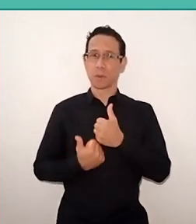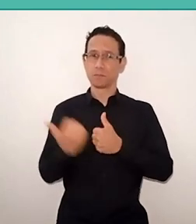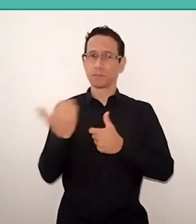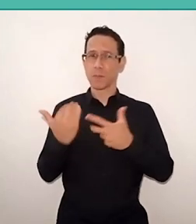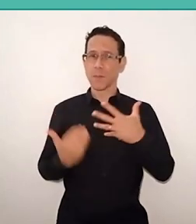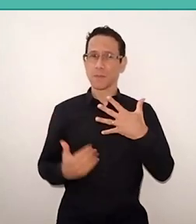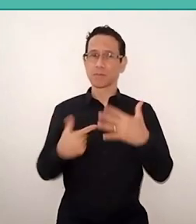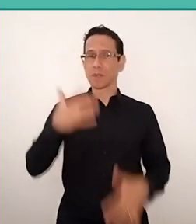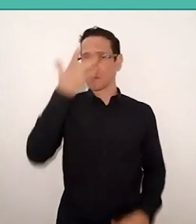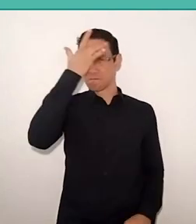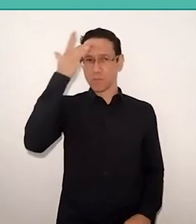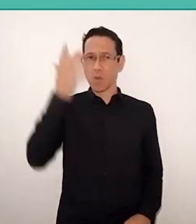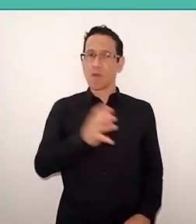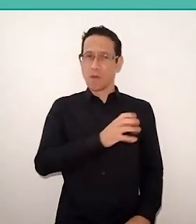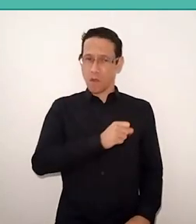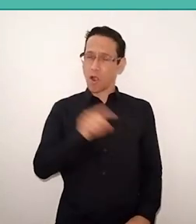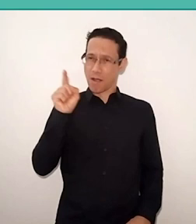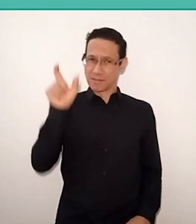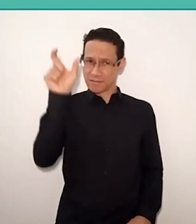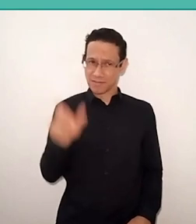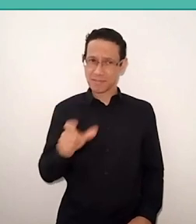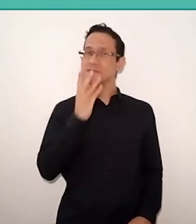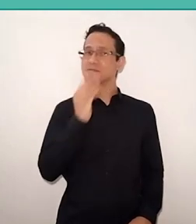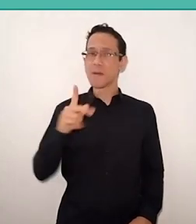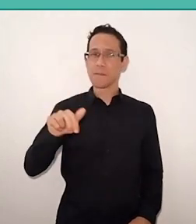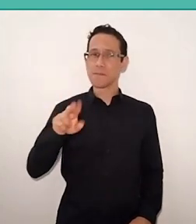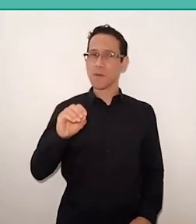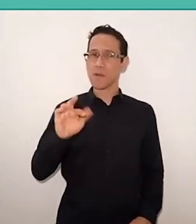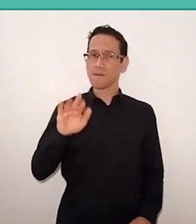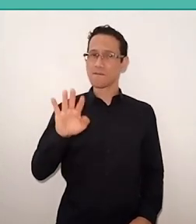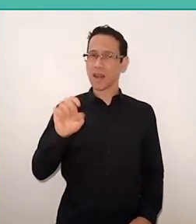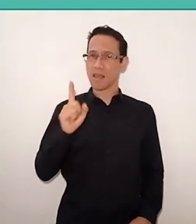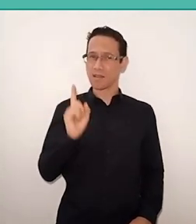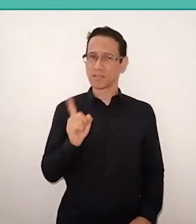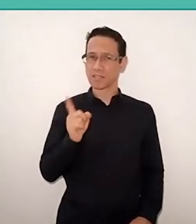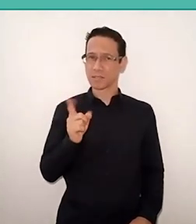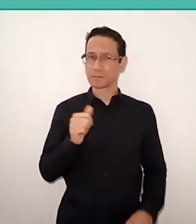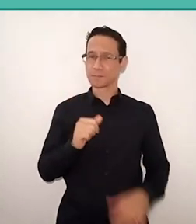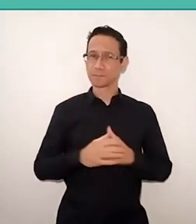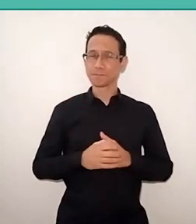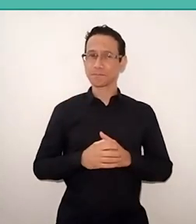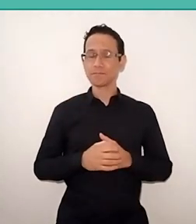who likes Paulo Freire a lot. But I wanted to tell you a little an intellectual change.